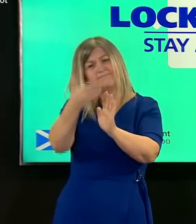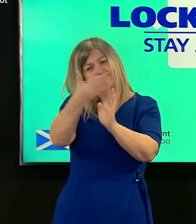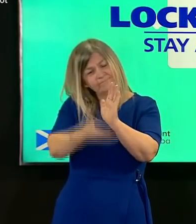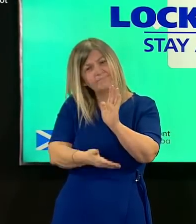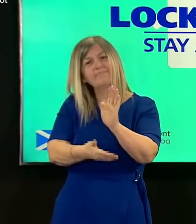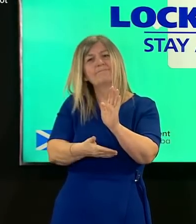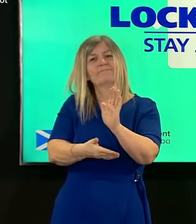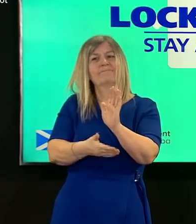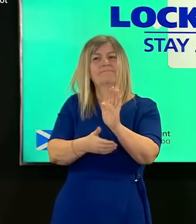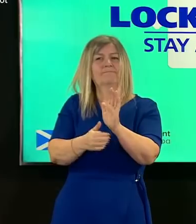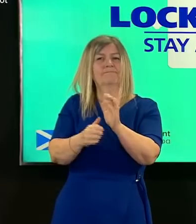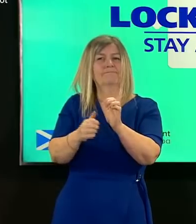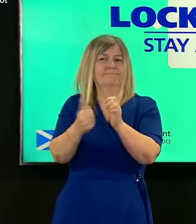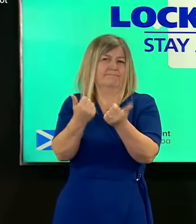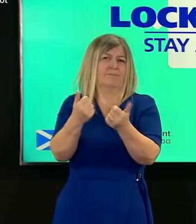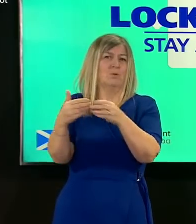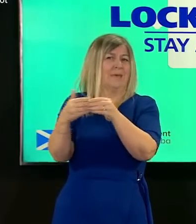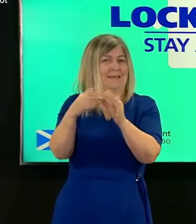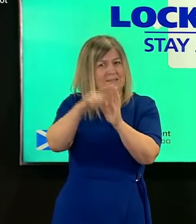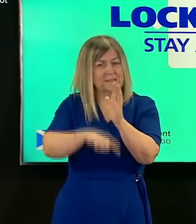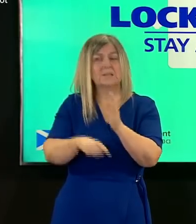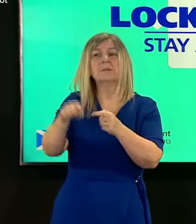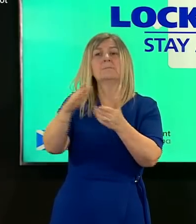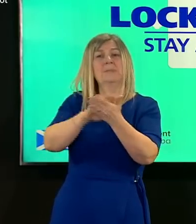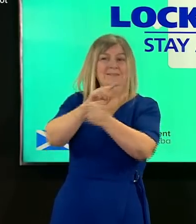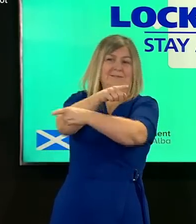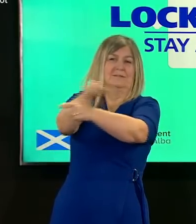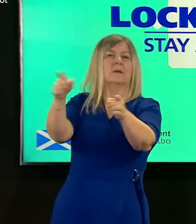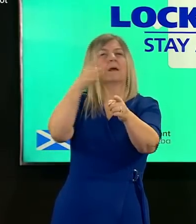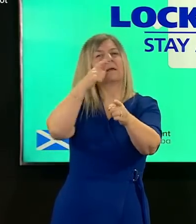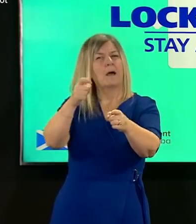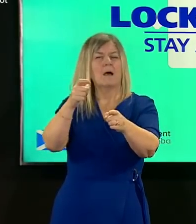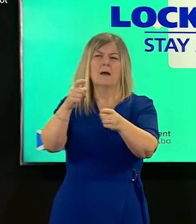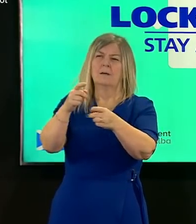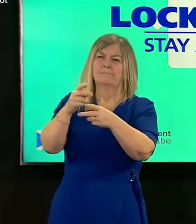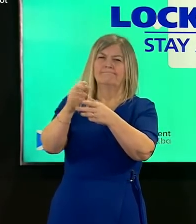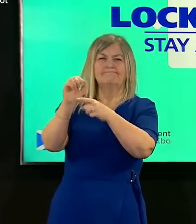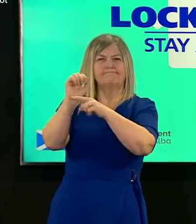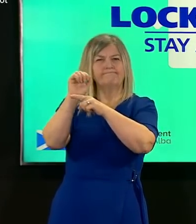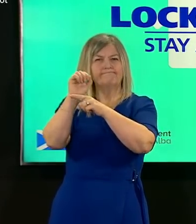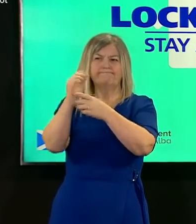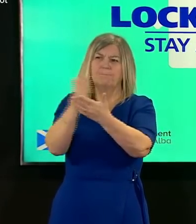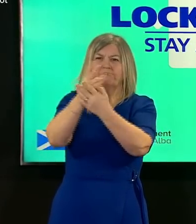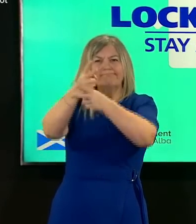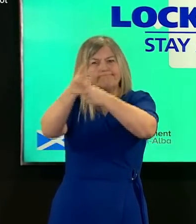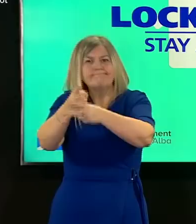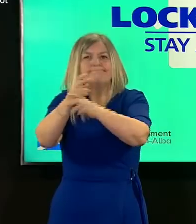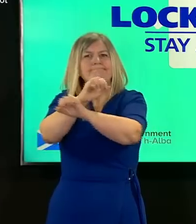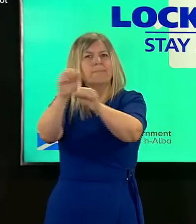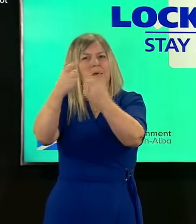and their staff from the risk of coronavirus than to enter into some kind of compunction